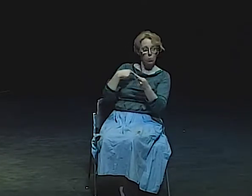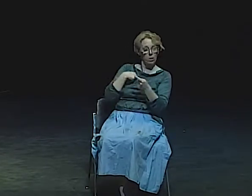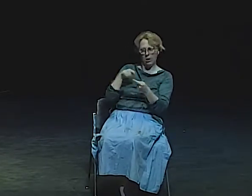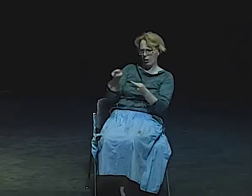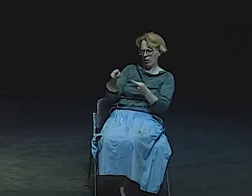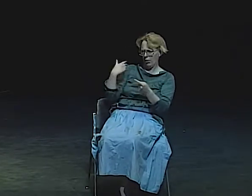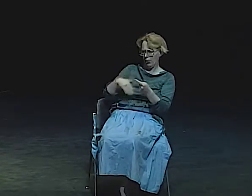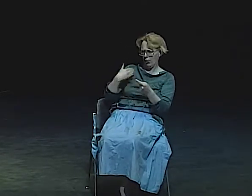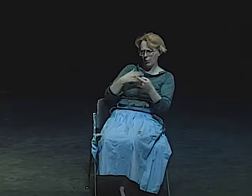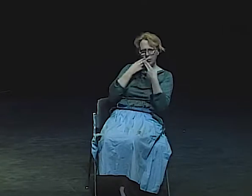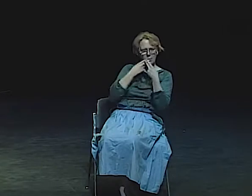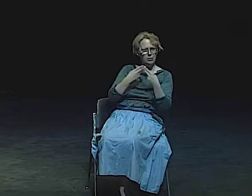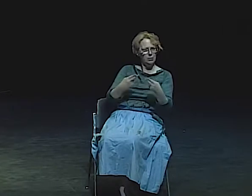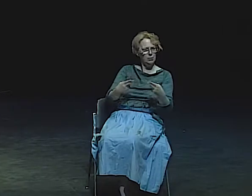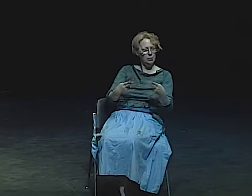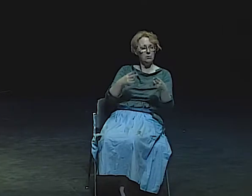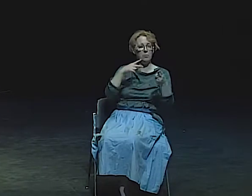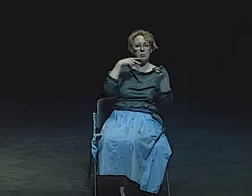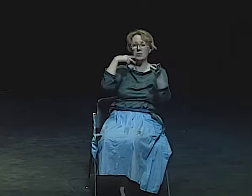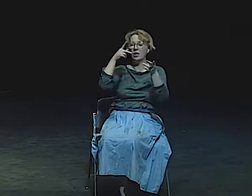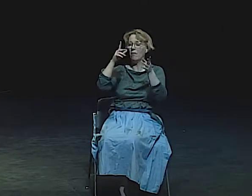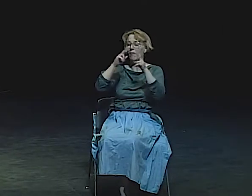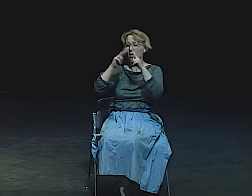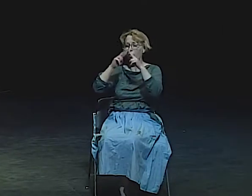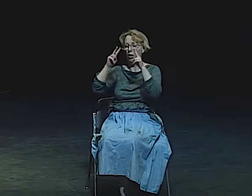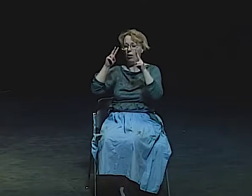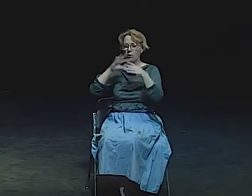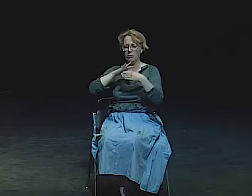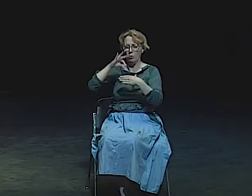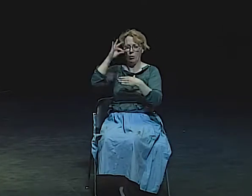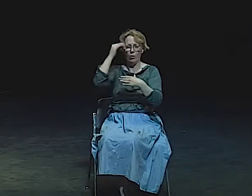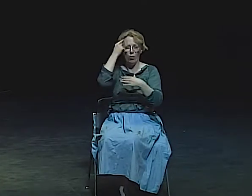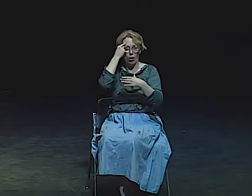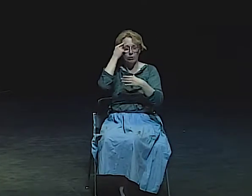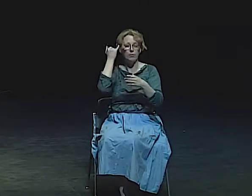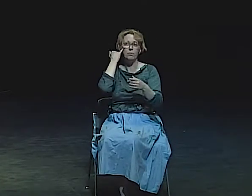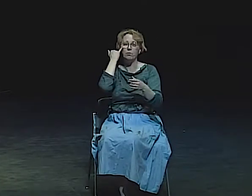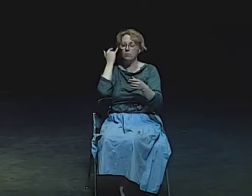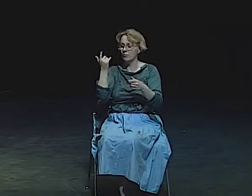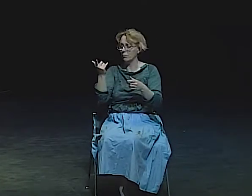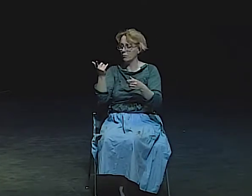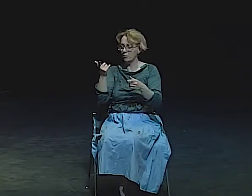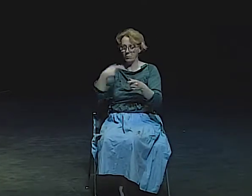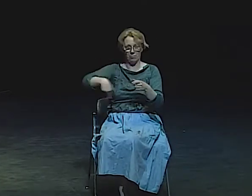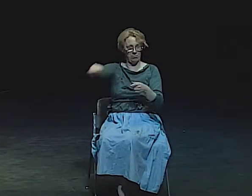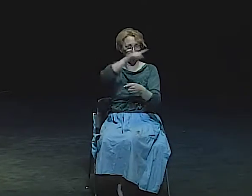HER LIFE SEEMED INTERESTING. I WANTED TO KNOW MORE ABOUT IT. SHE SEEMED SO INNOCENT.